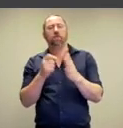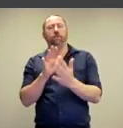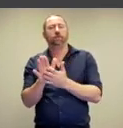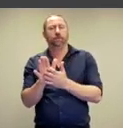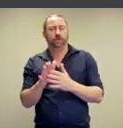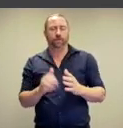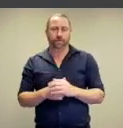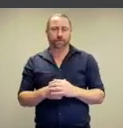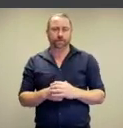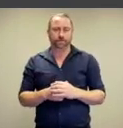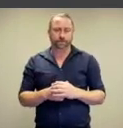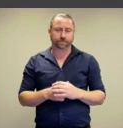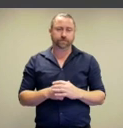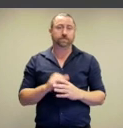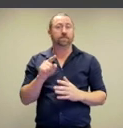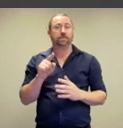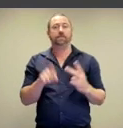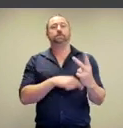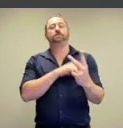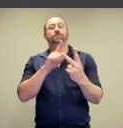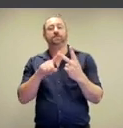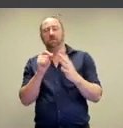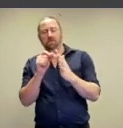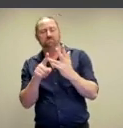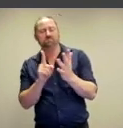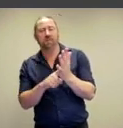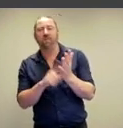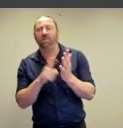lithograph.